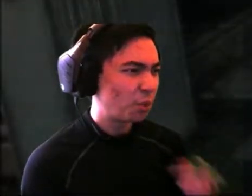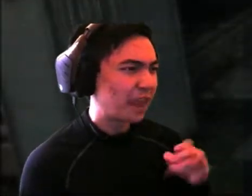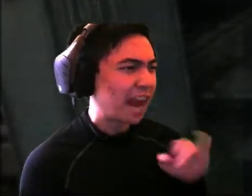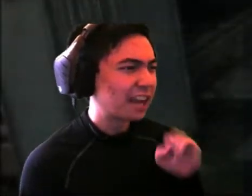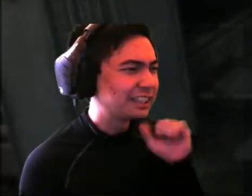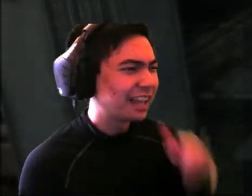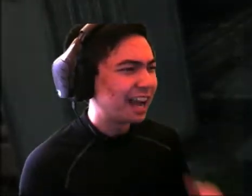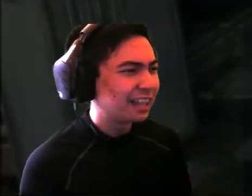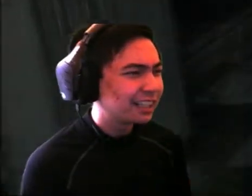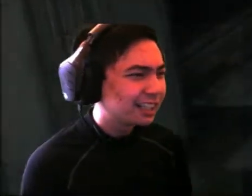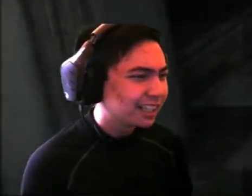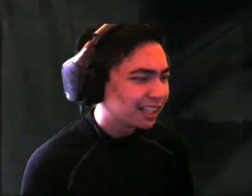What the hell is that?